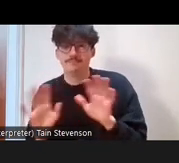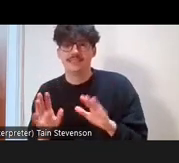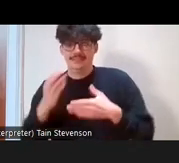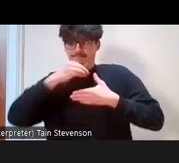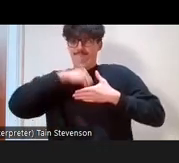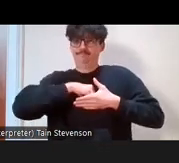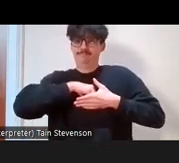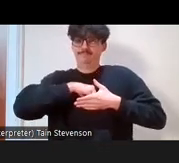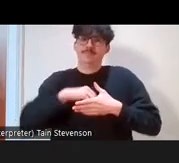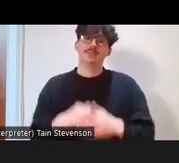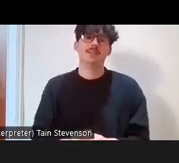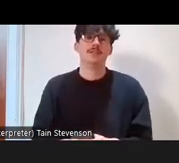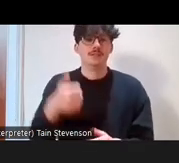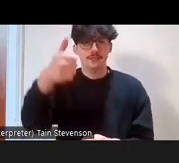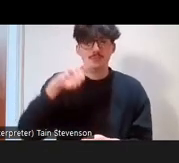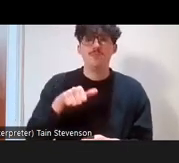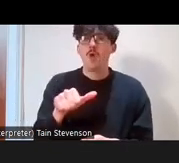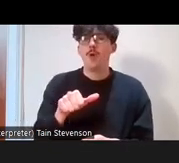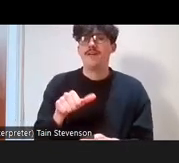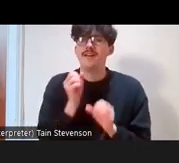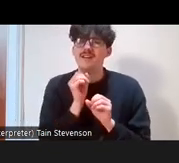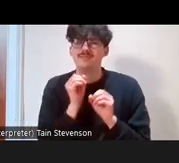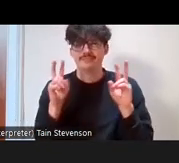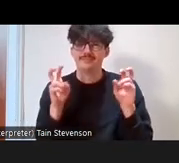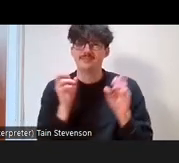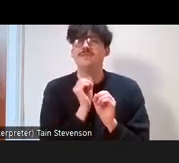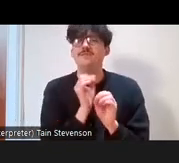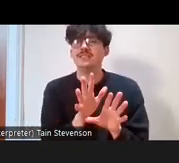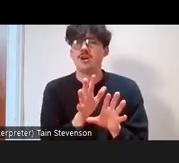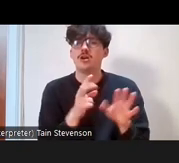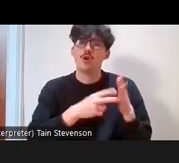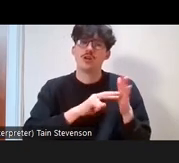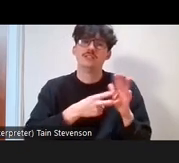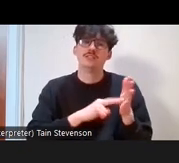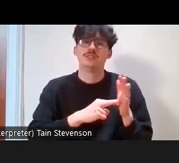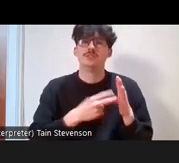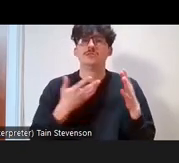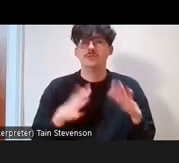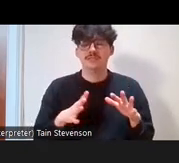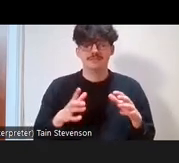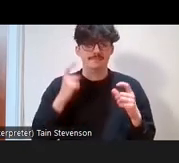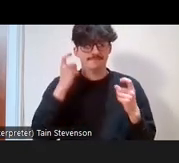and this came up because we were thinking about lots of organisations that maybe recruit through